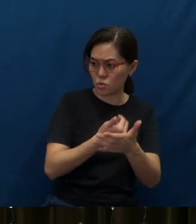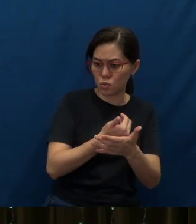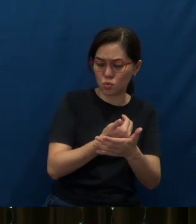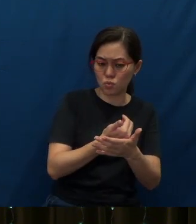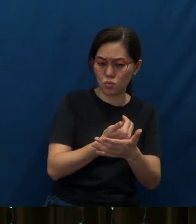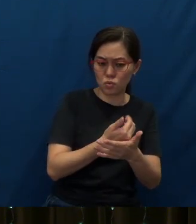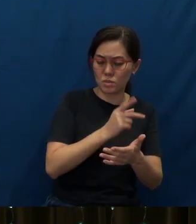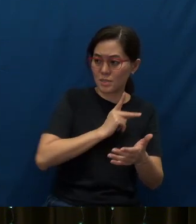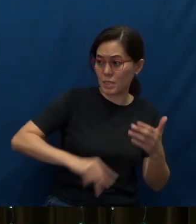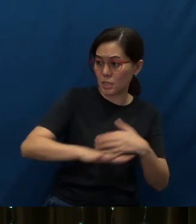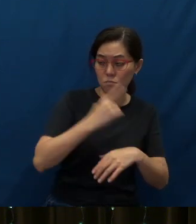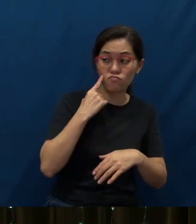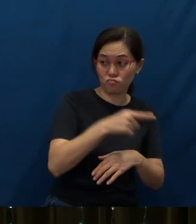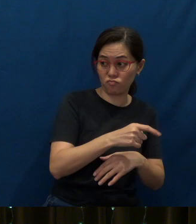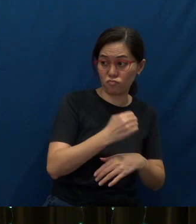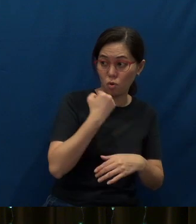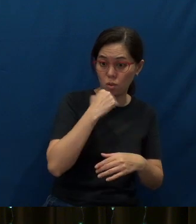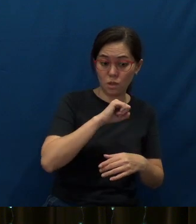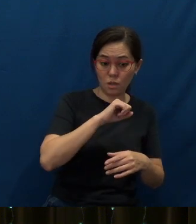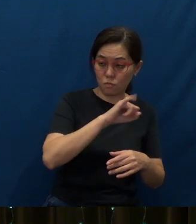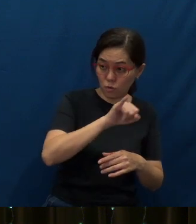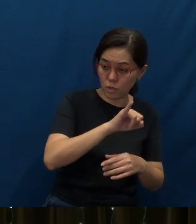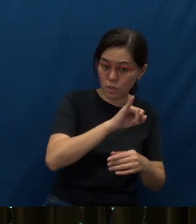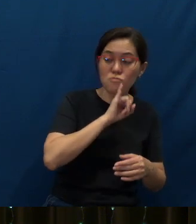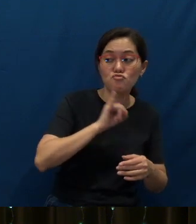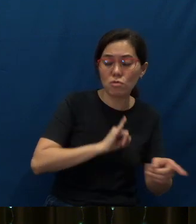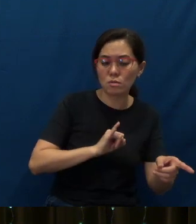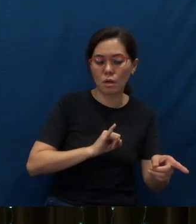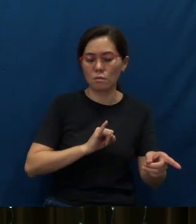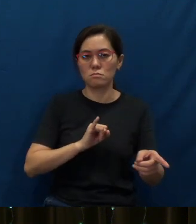He said to them: “It is not for you to know the times or dates